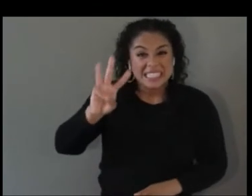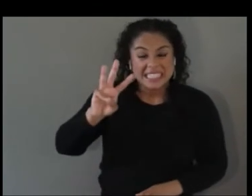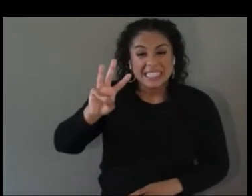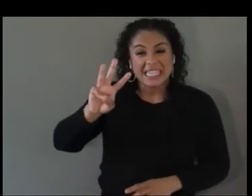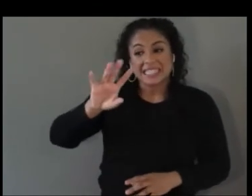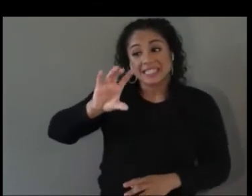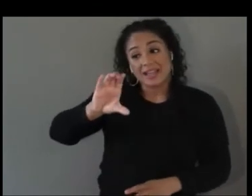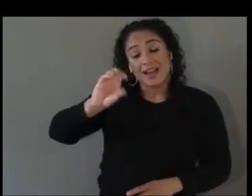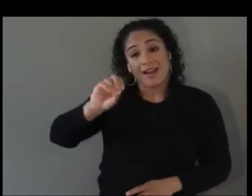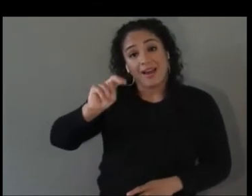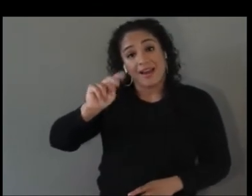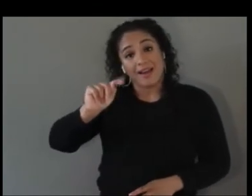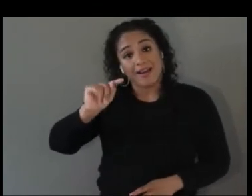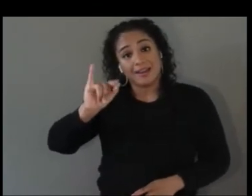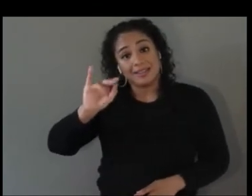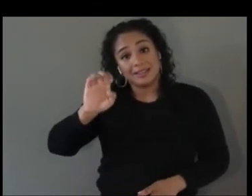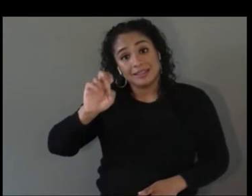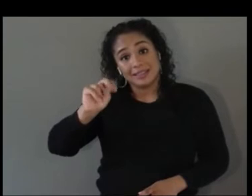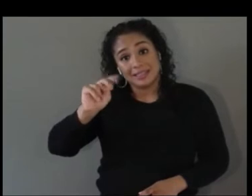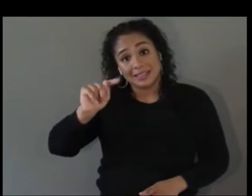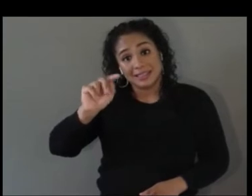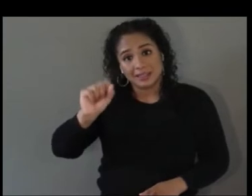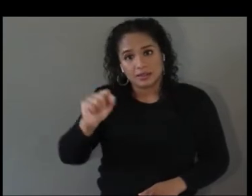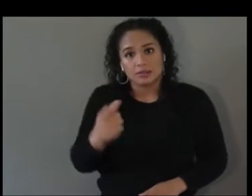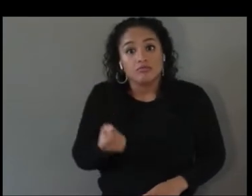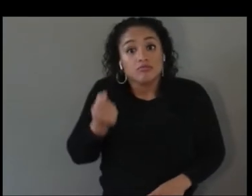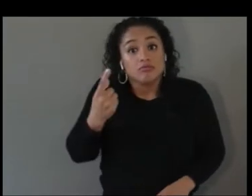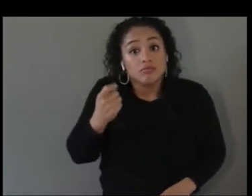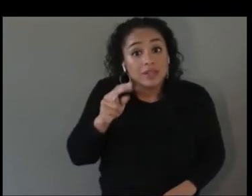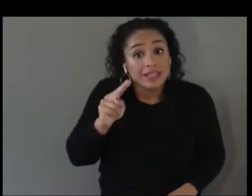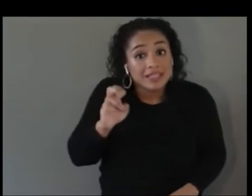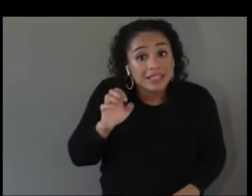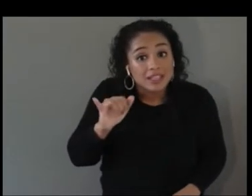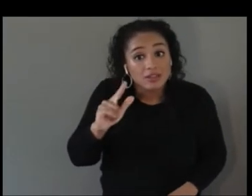we were able to build this whole entire initiative, this one year, with over now